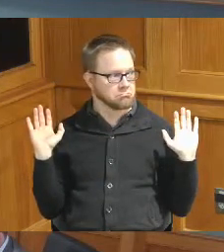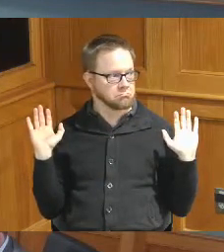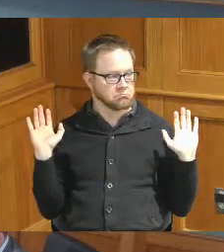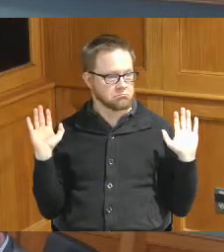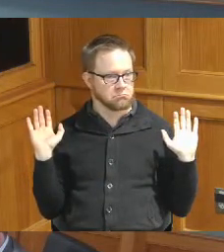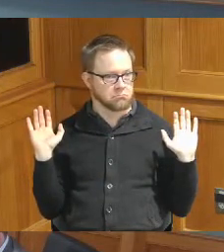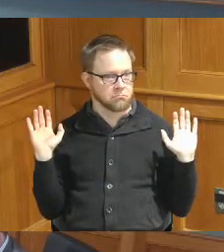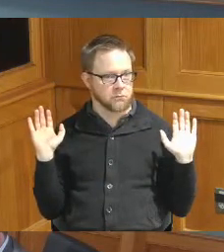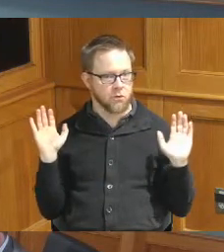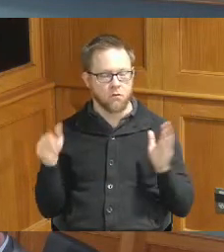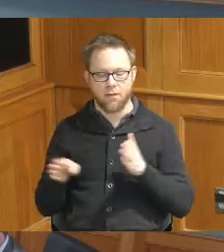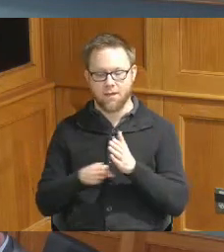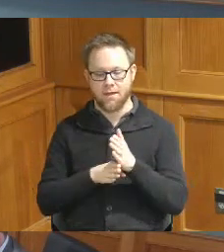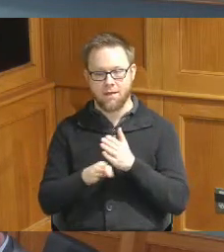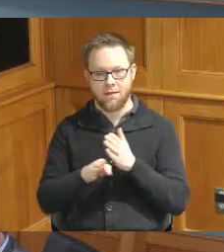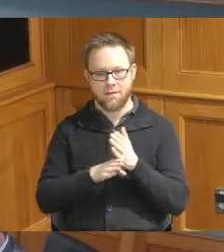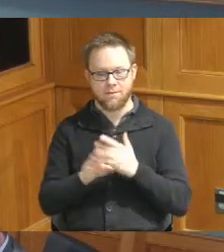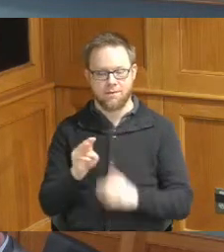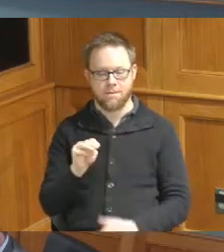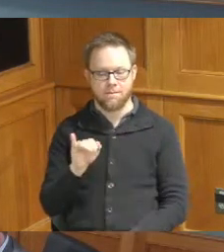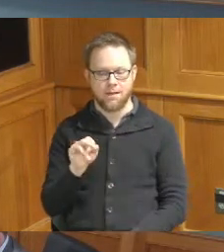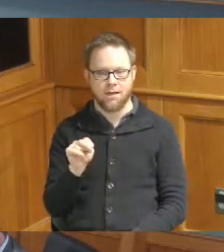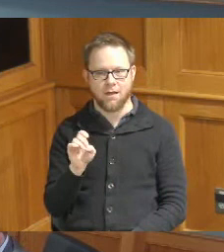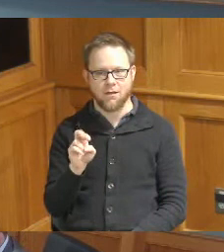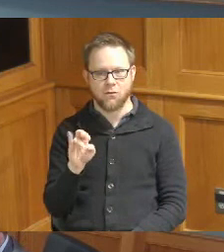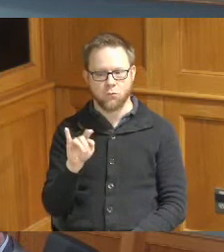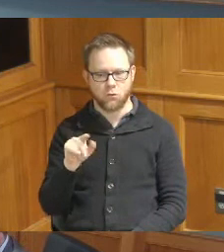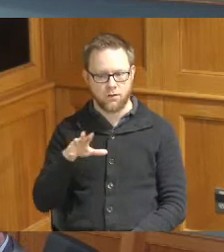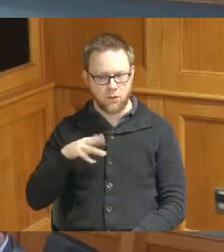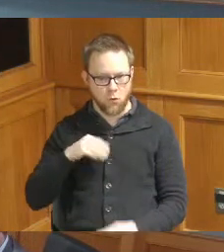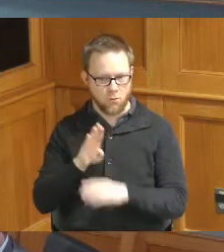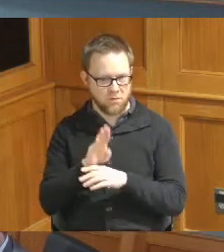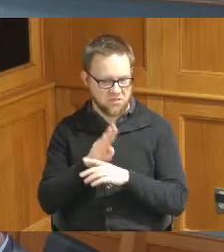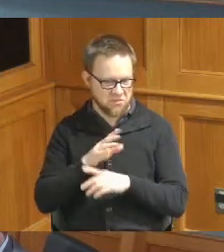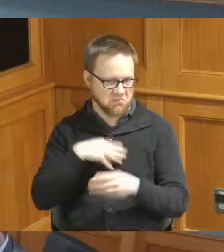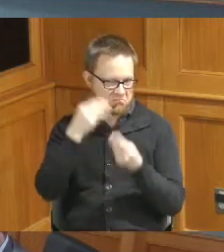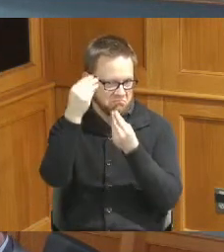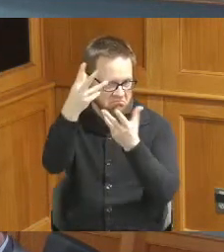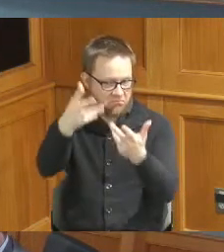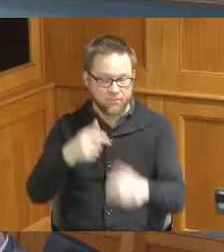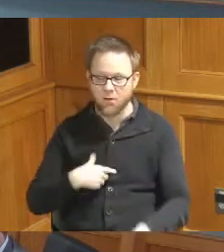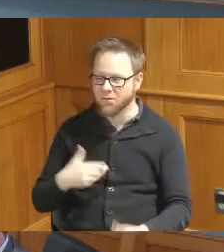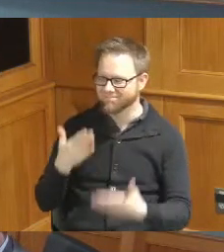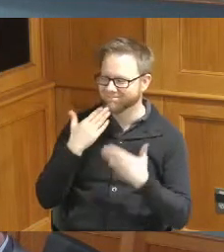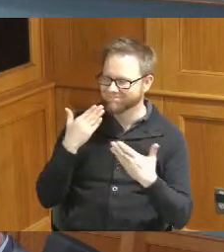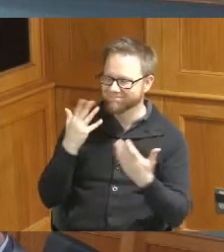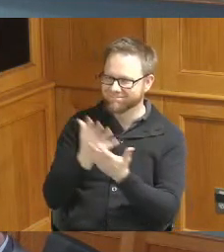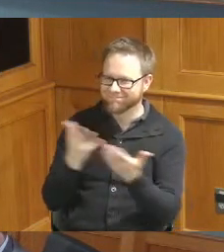a minority-owned business as well so I thought I'd share that okay thank you so much welcome